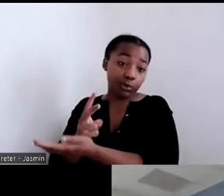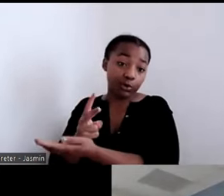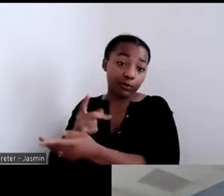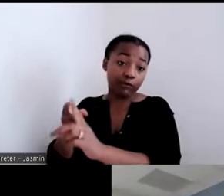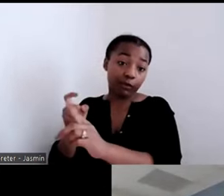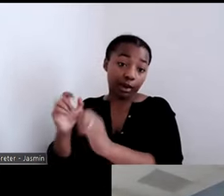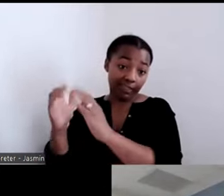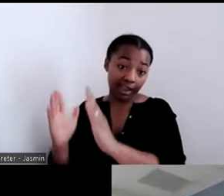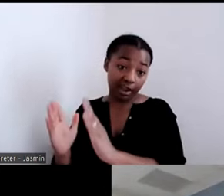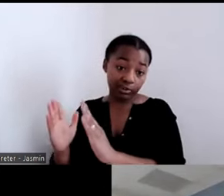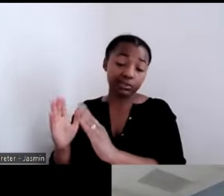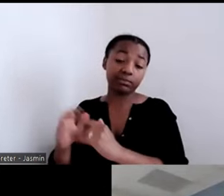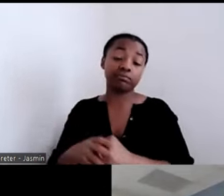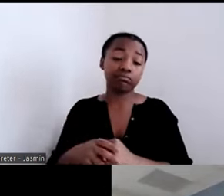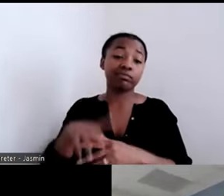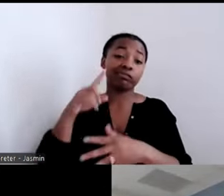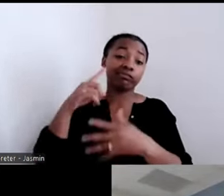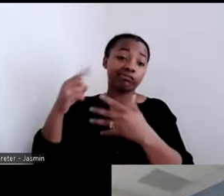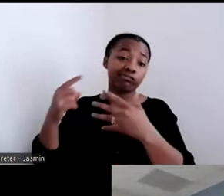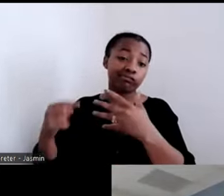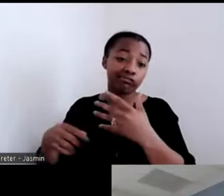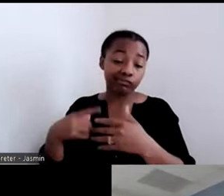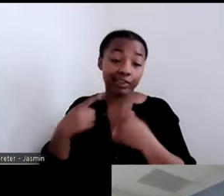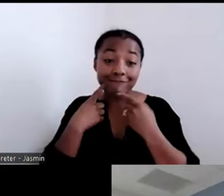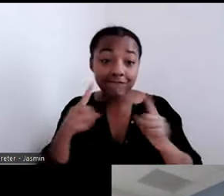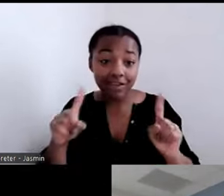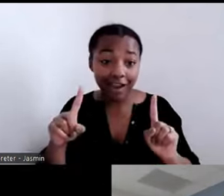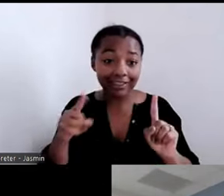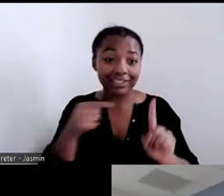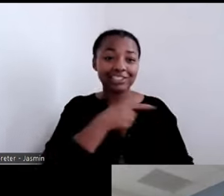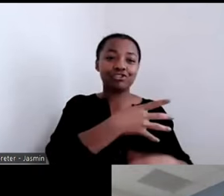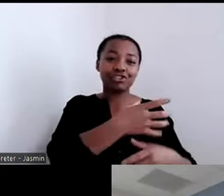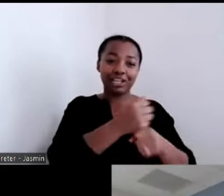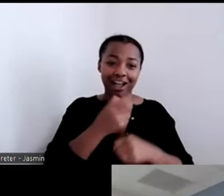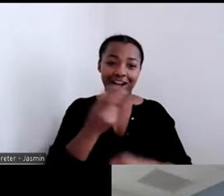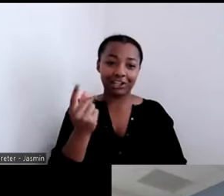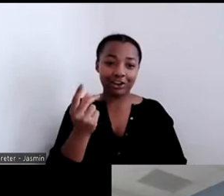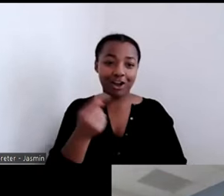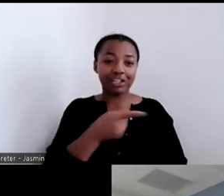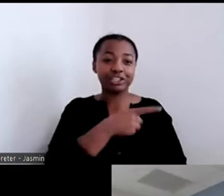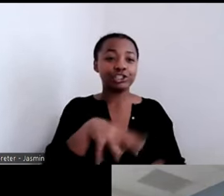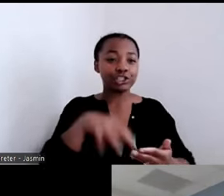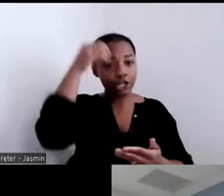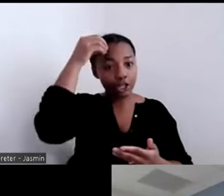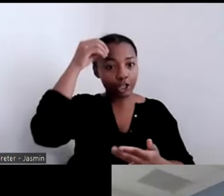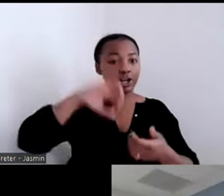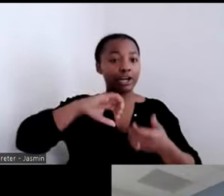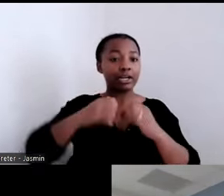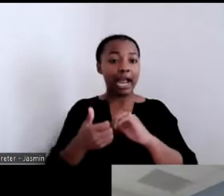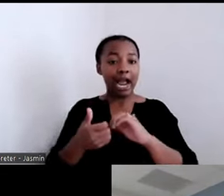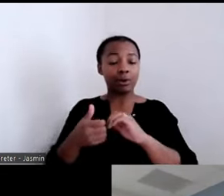Long story short, she got a dog. She learned how to take that dog, she got a collar